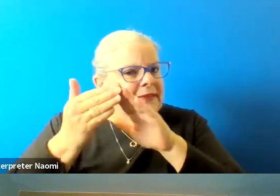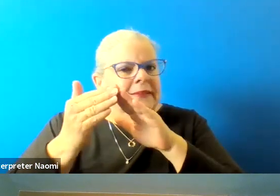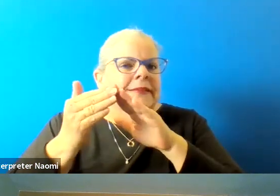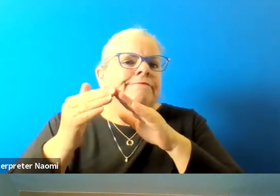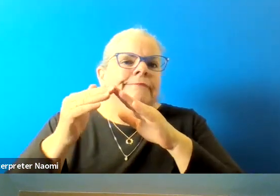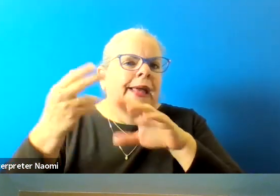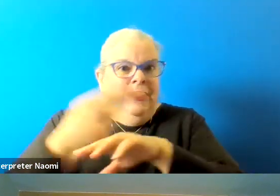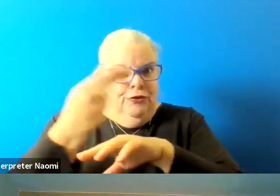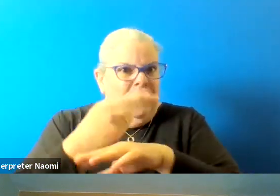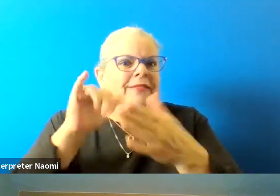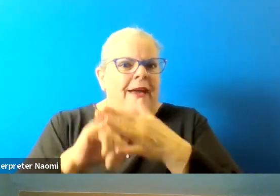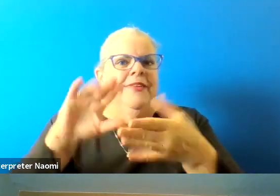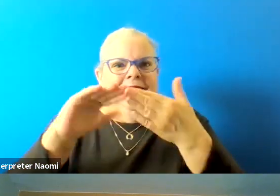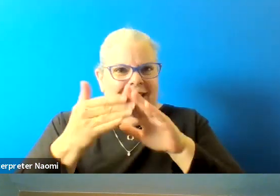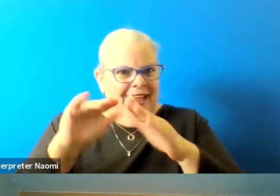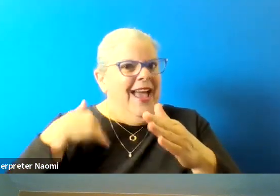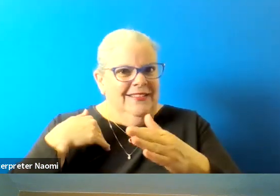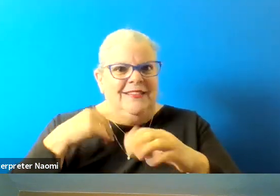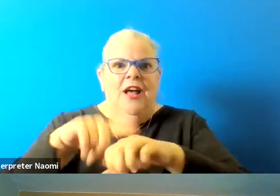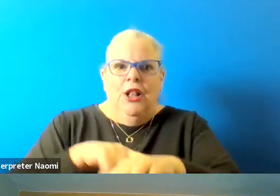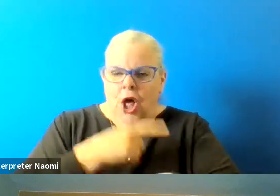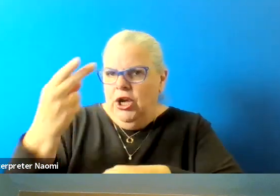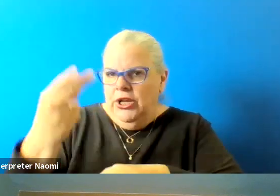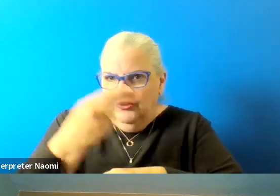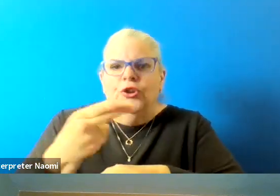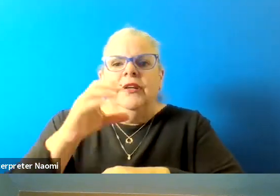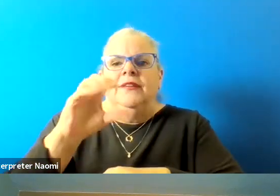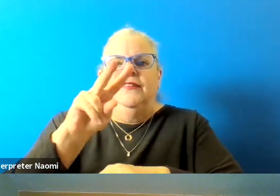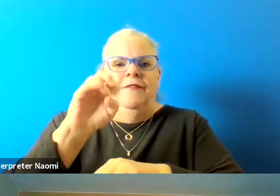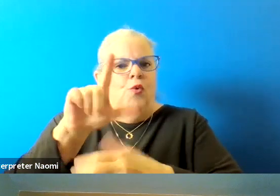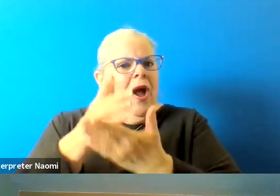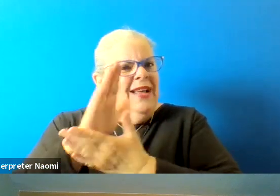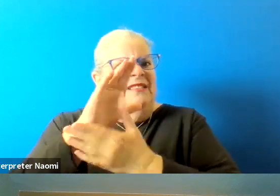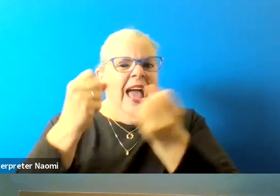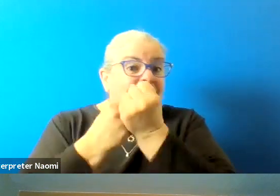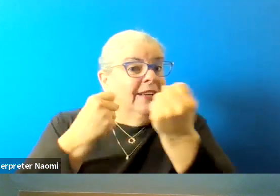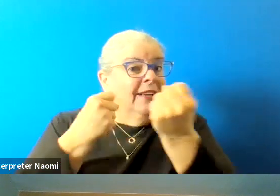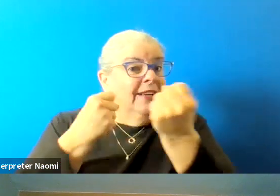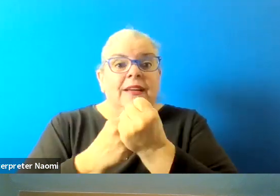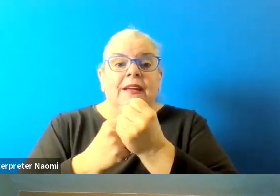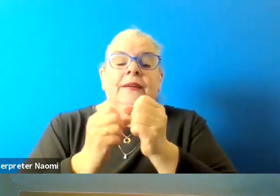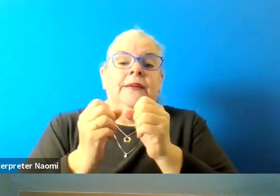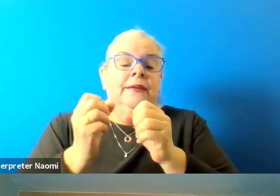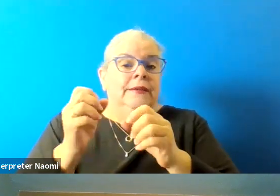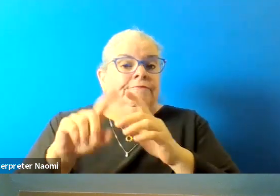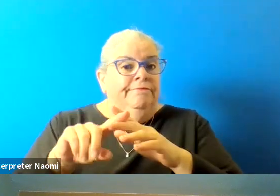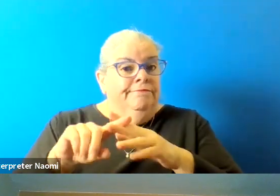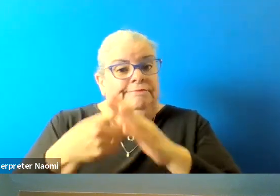So Colorado Springs has a long history of disabilities, civil rights advocacy, including the creation of Title 2, ADA rights,